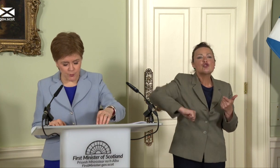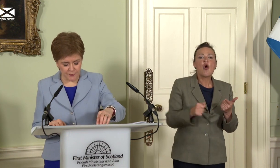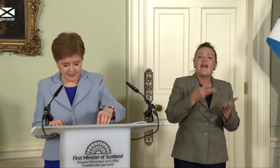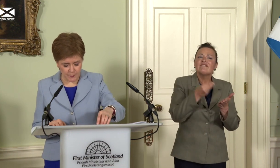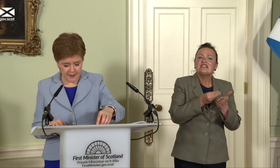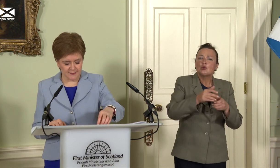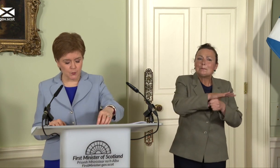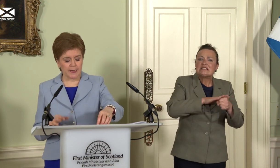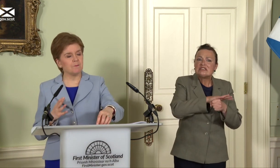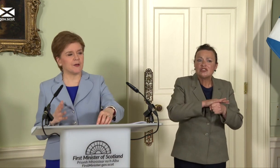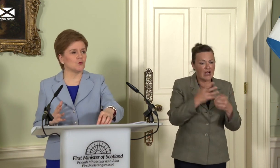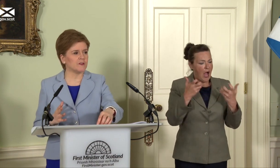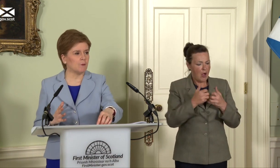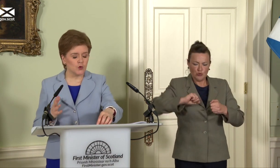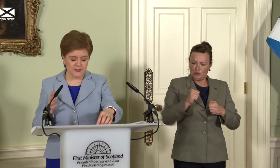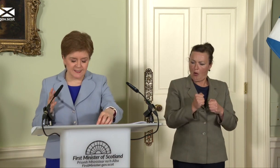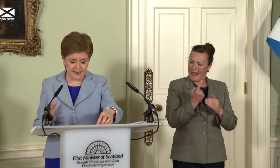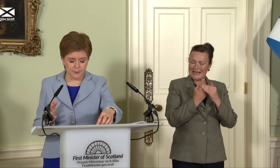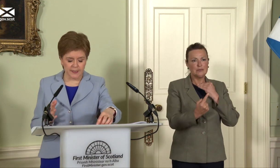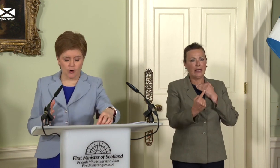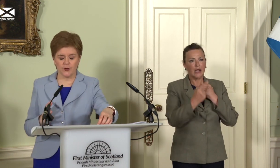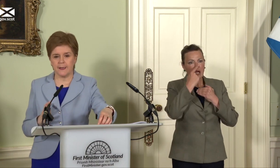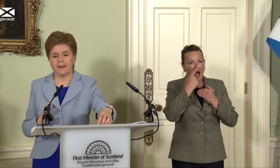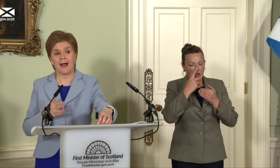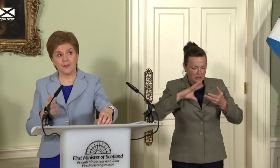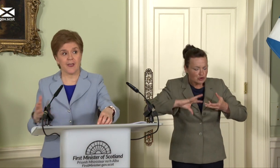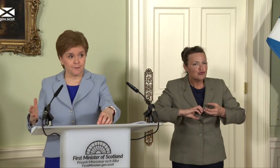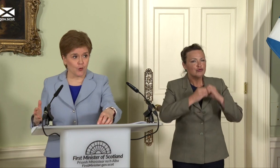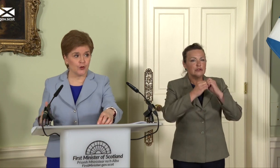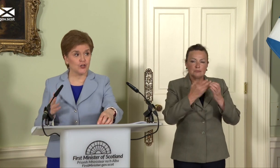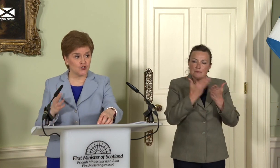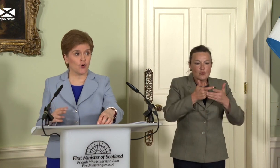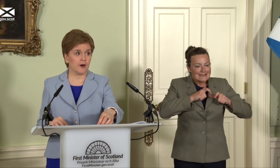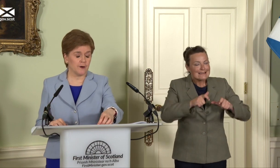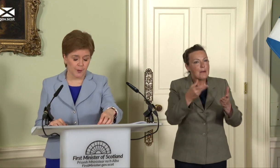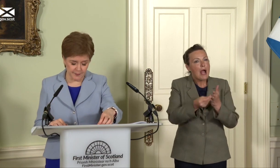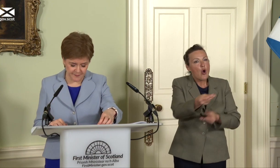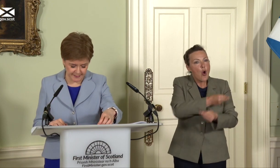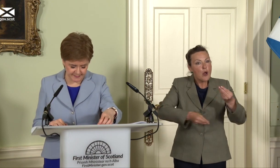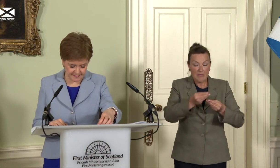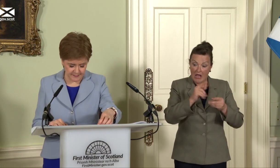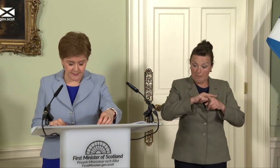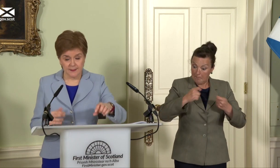with independence we can build a more sustainable economy and therefore stronger public finances;